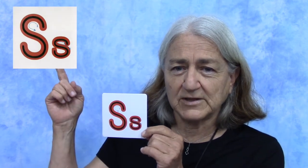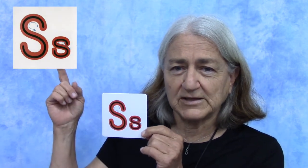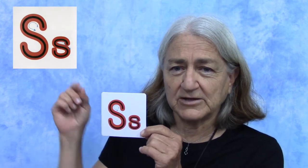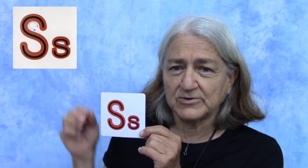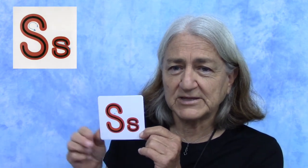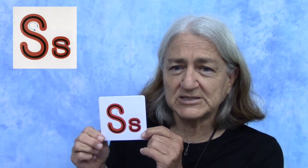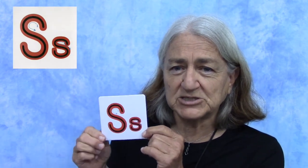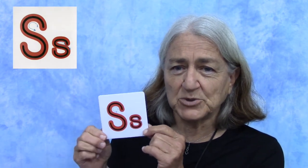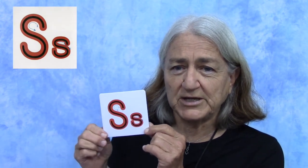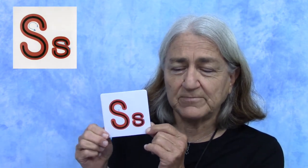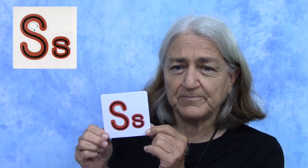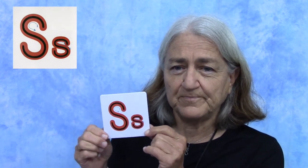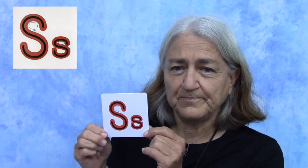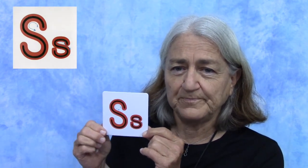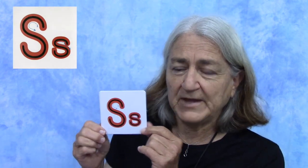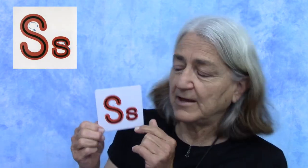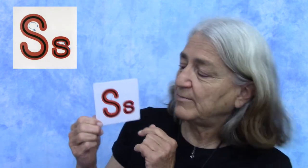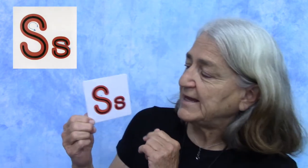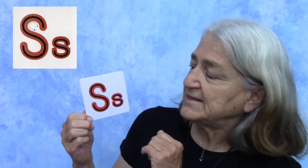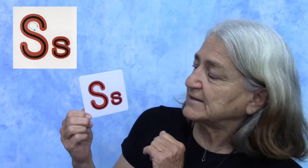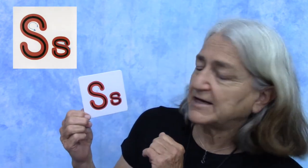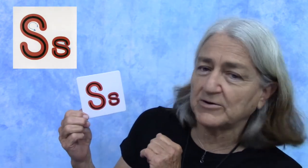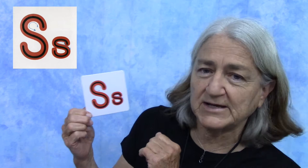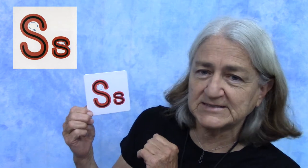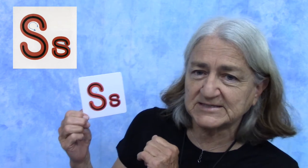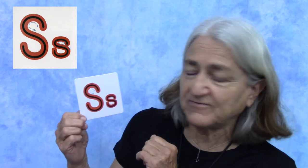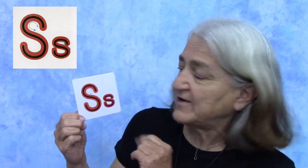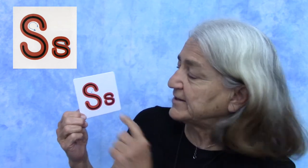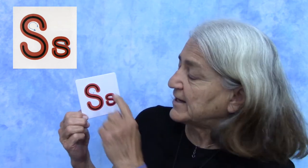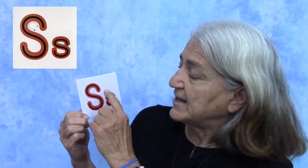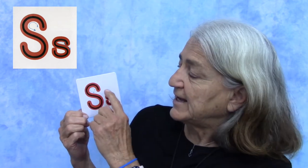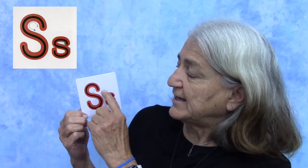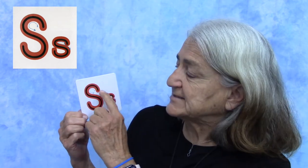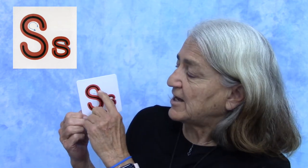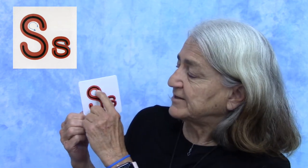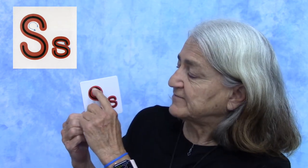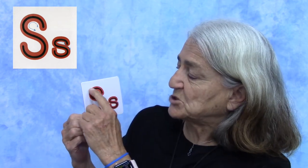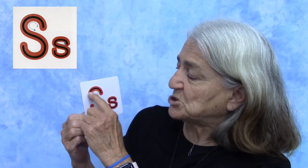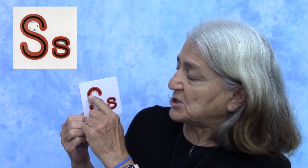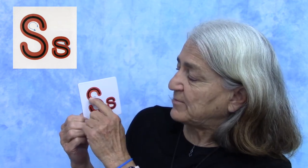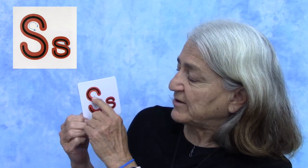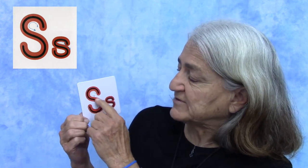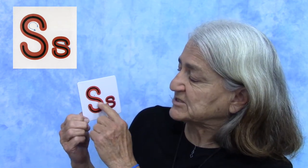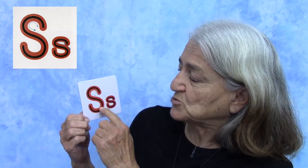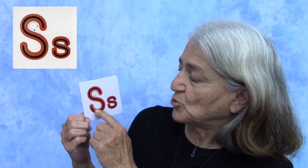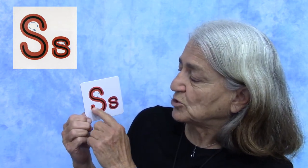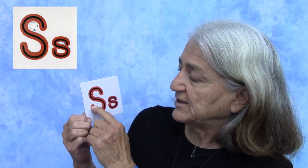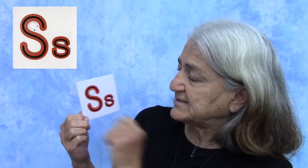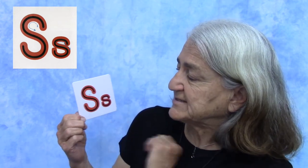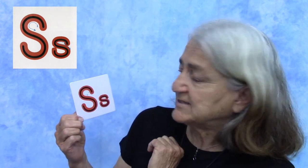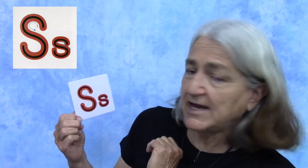letter on the screen. Making the letter "S" is fun. It's kind of the shape of a swirly snake.